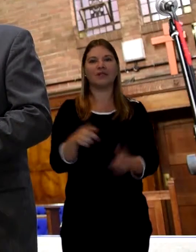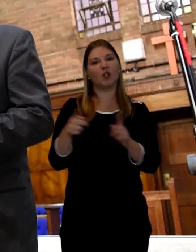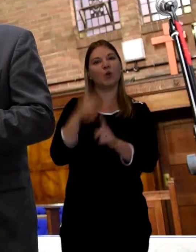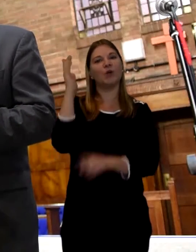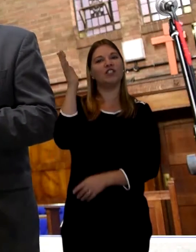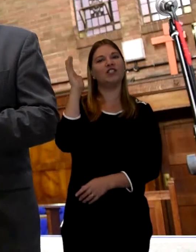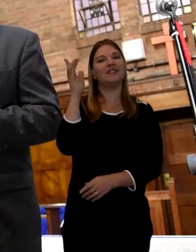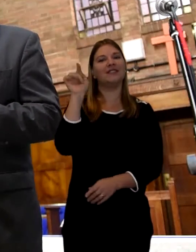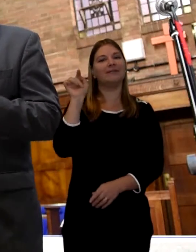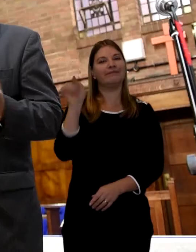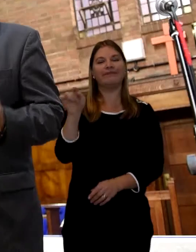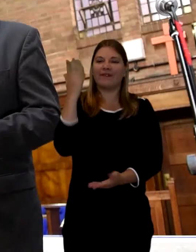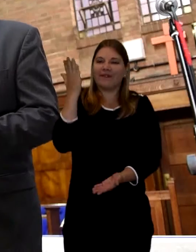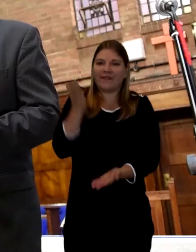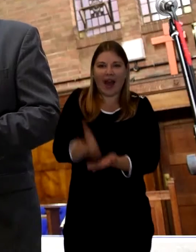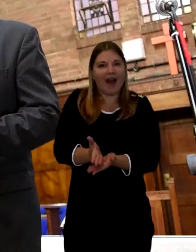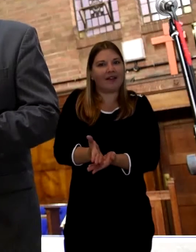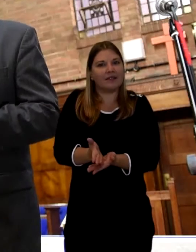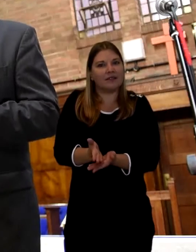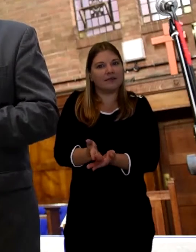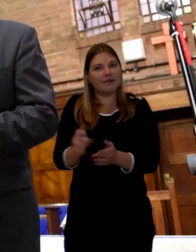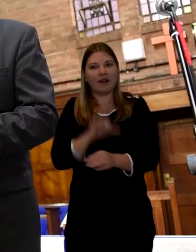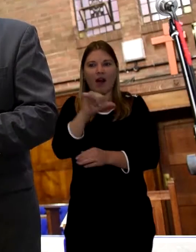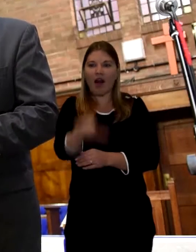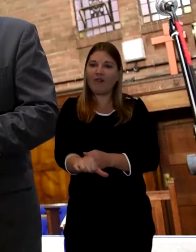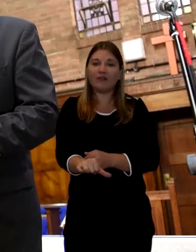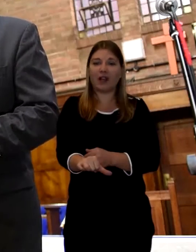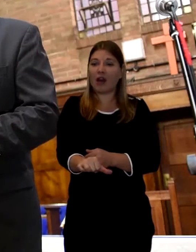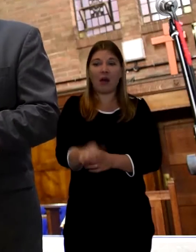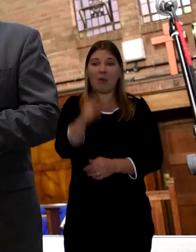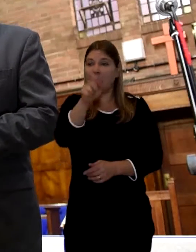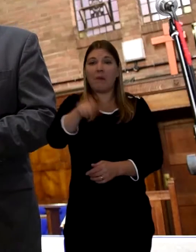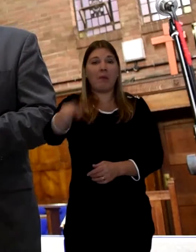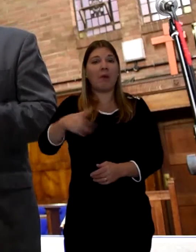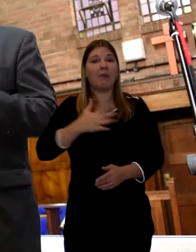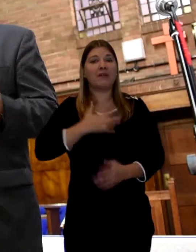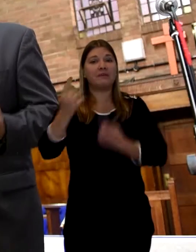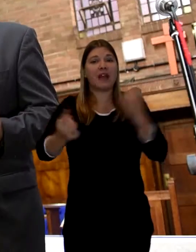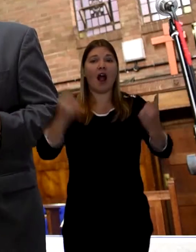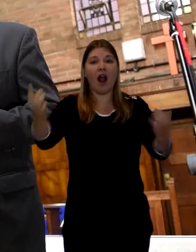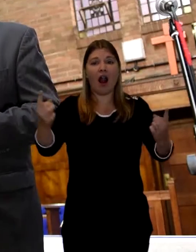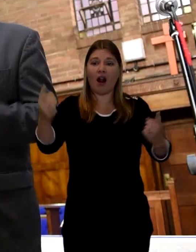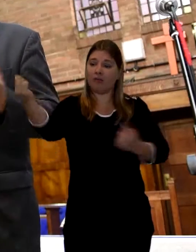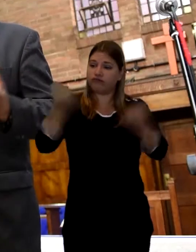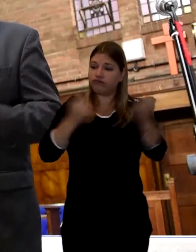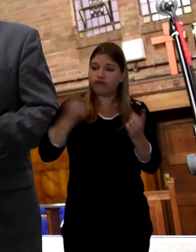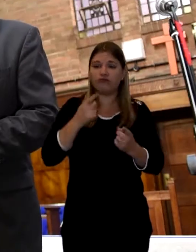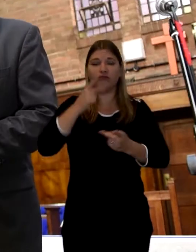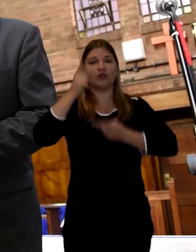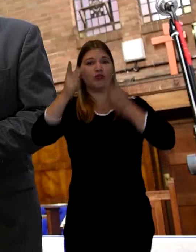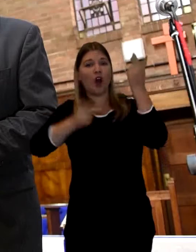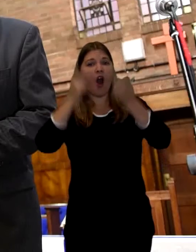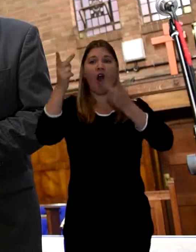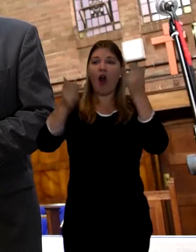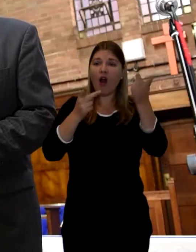But the open tributes, sometimes they come and sing a song. Some open tributes are very good, some are not so good but it's from the heart.